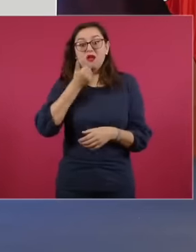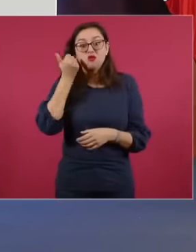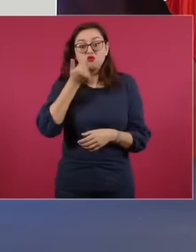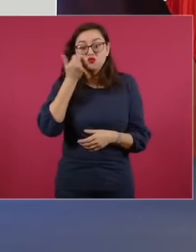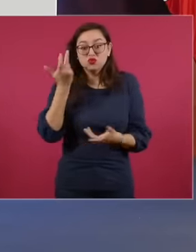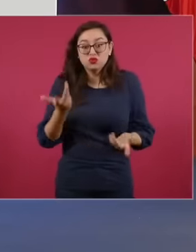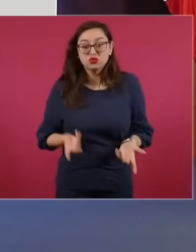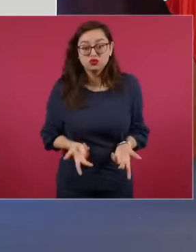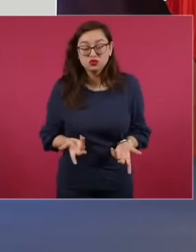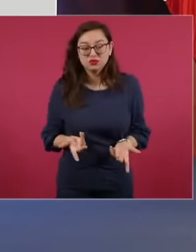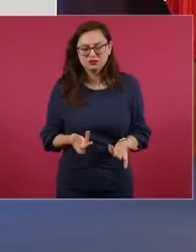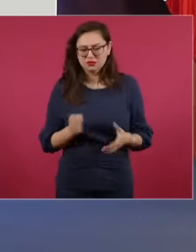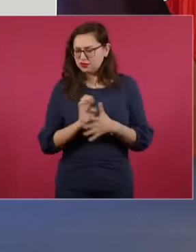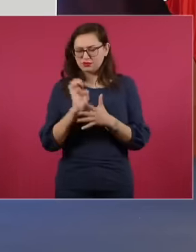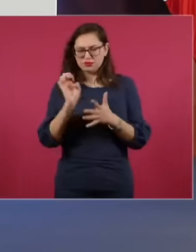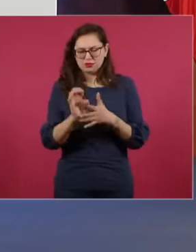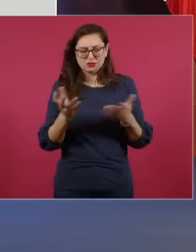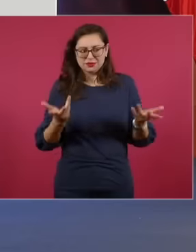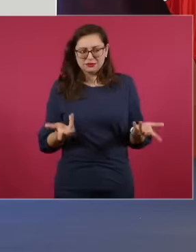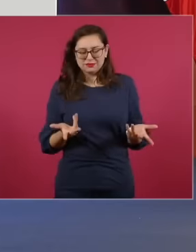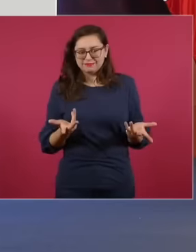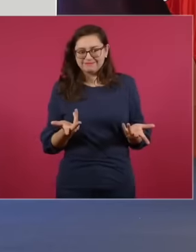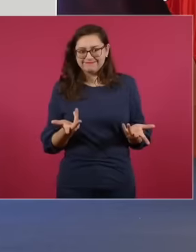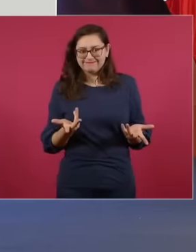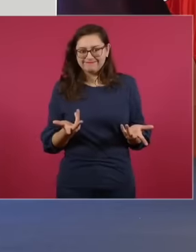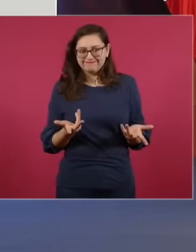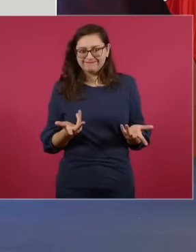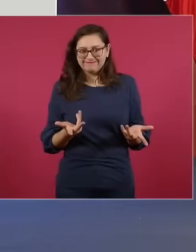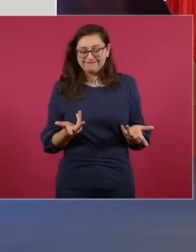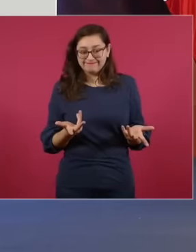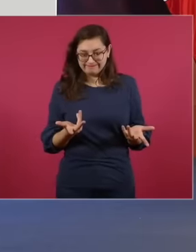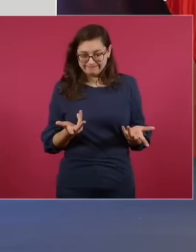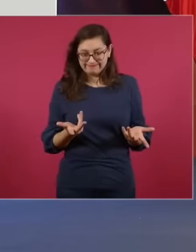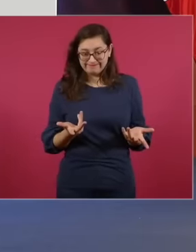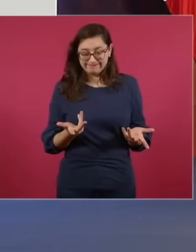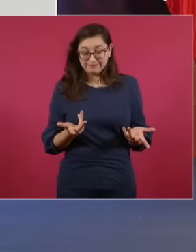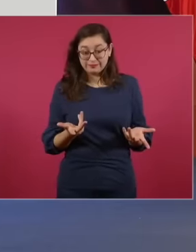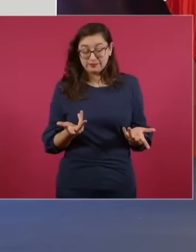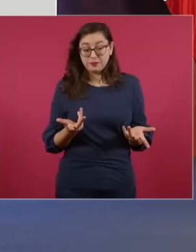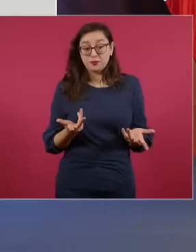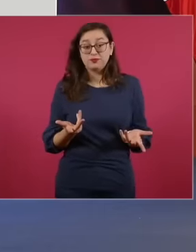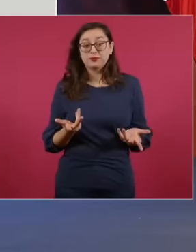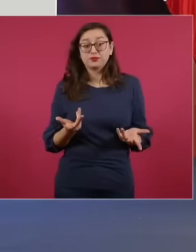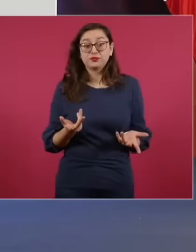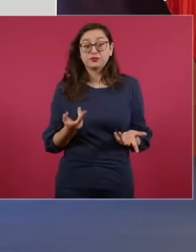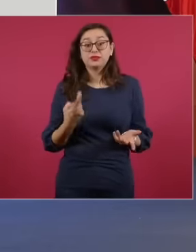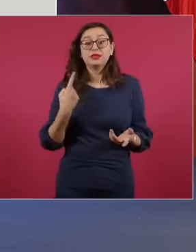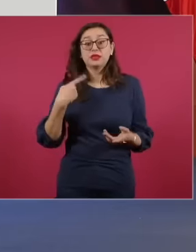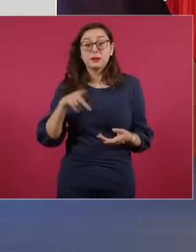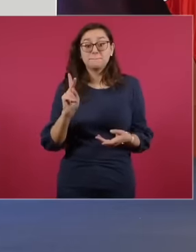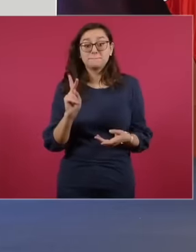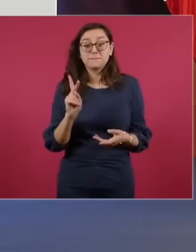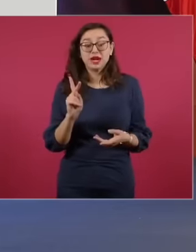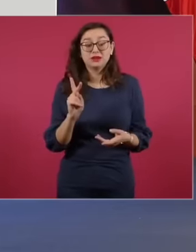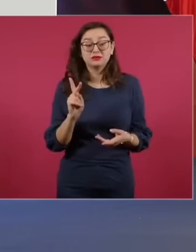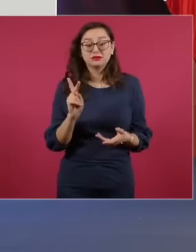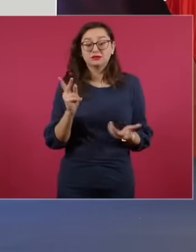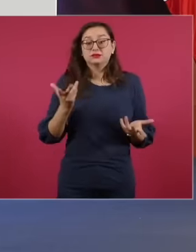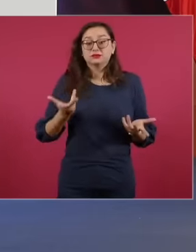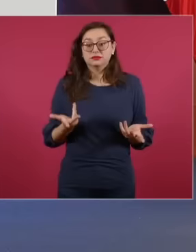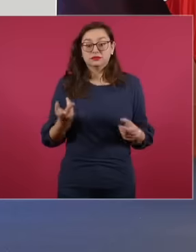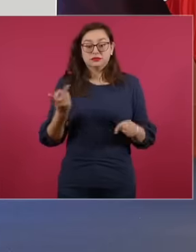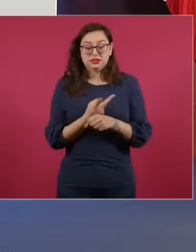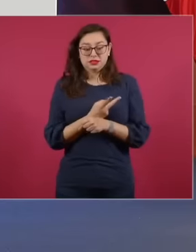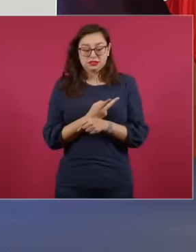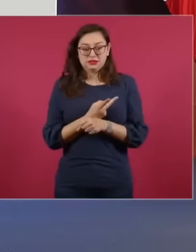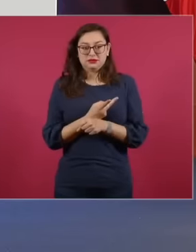Mexico but all this meant reforming the